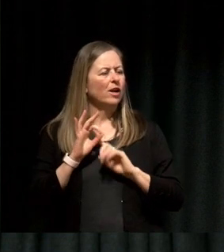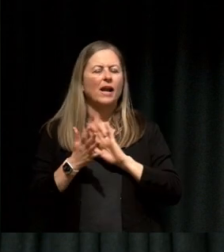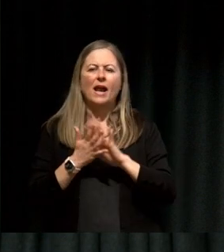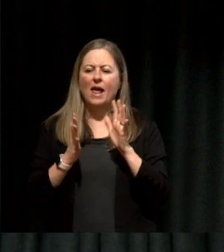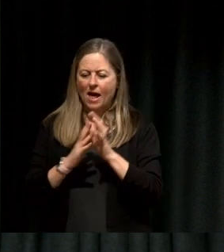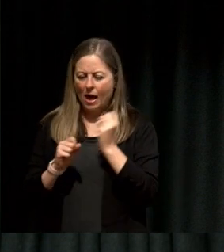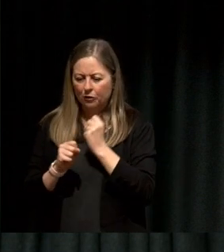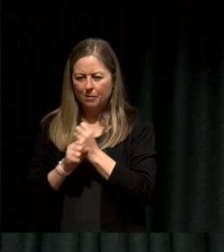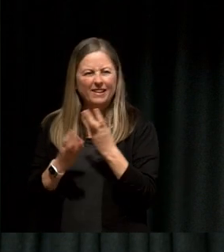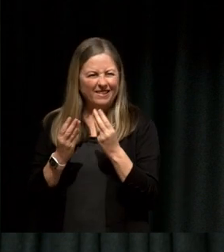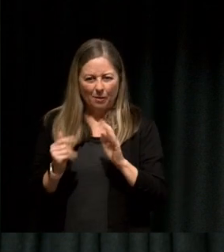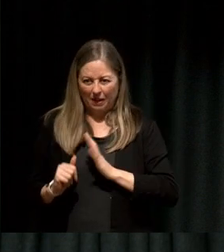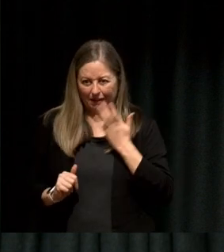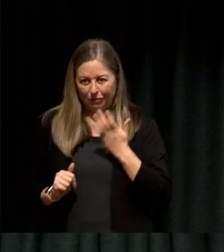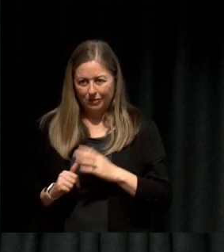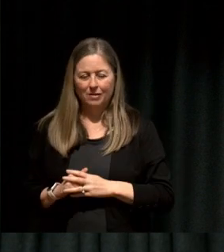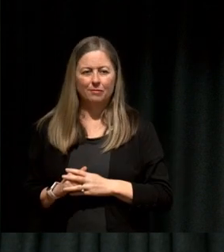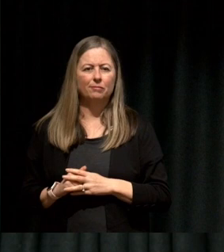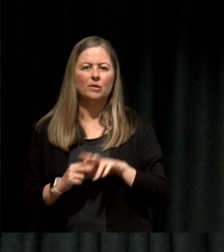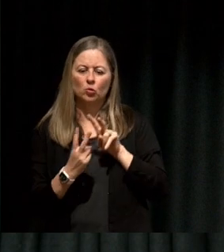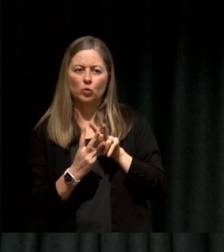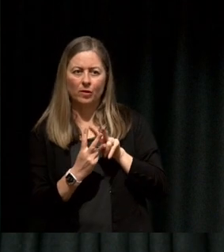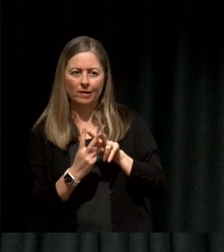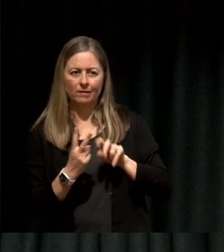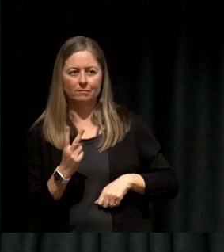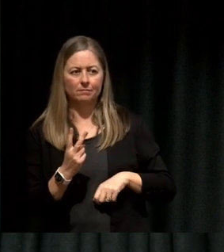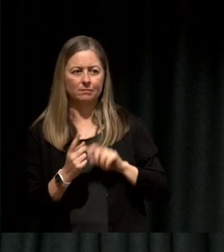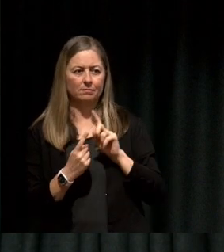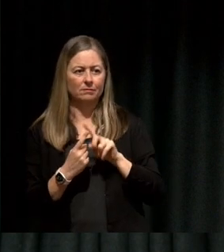I think there are two things: One, it's not gonna be interesting to everybody.